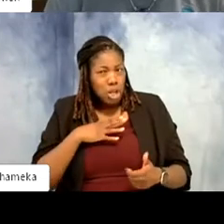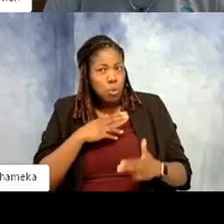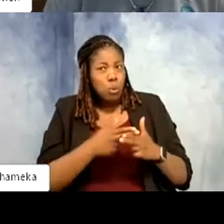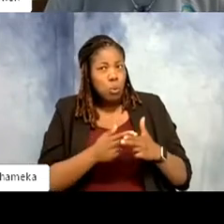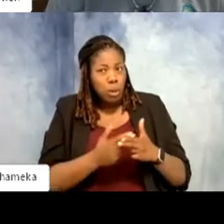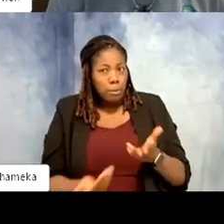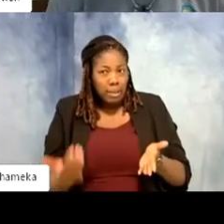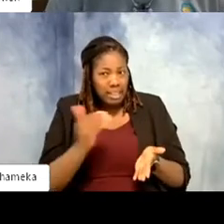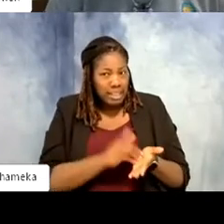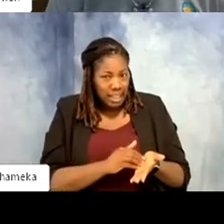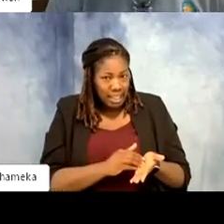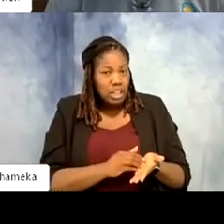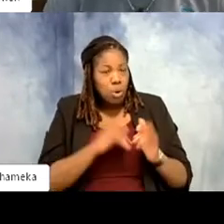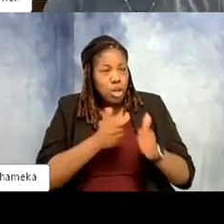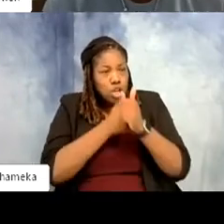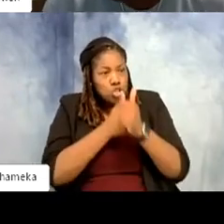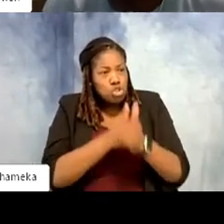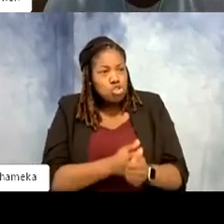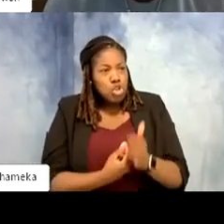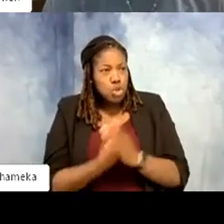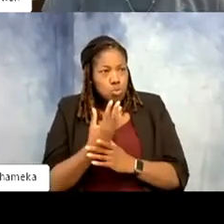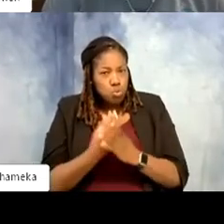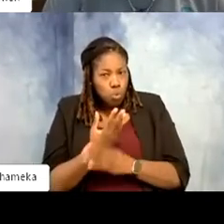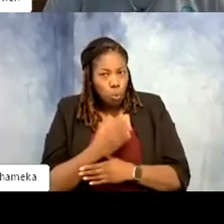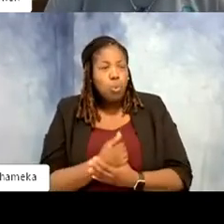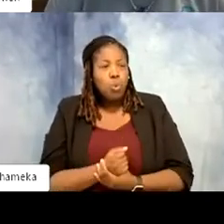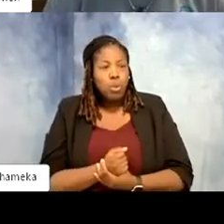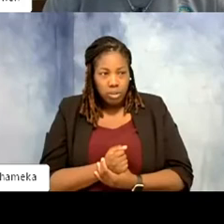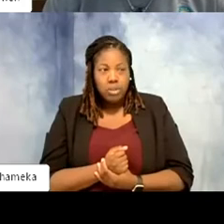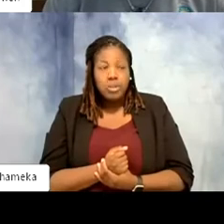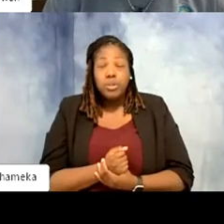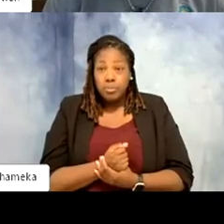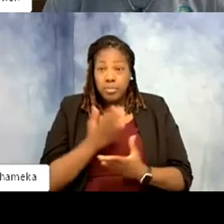to get weights so we can track growth and health of animals. So the ones we have now our males